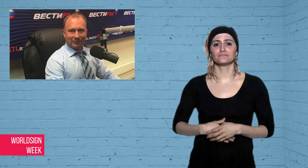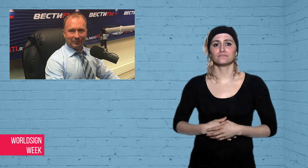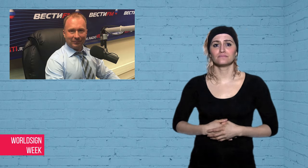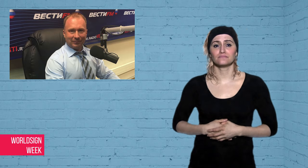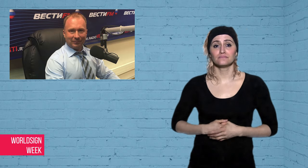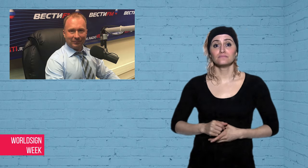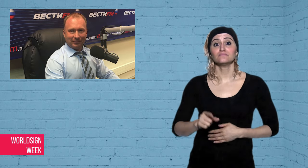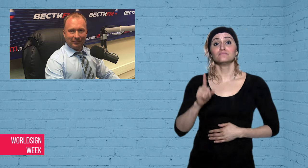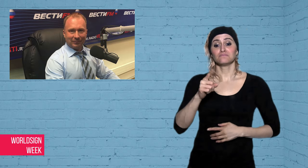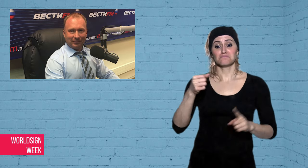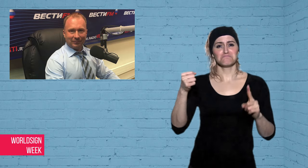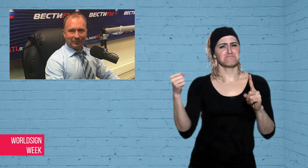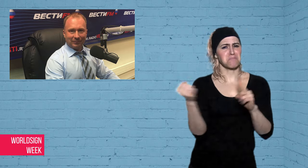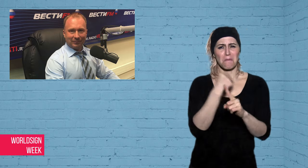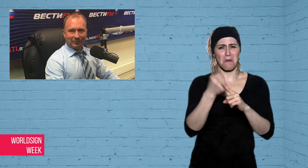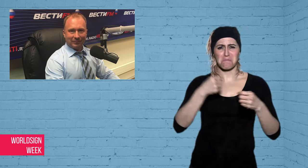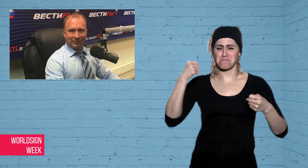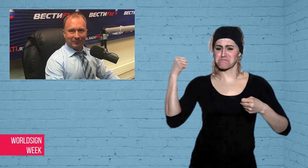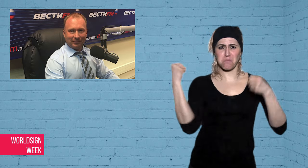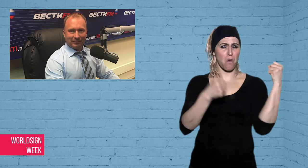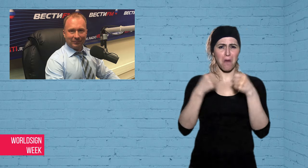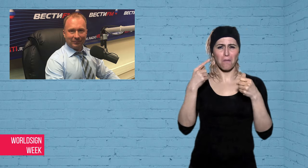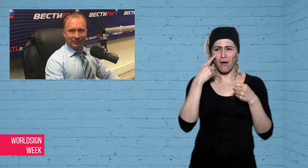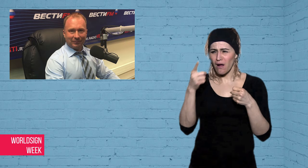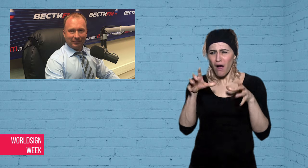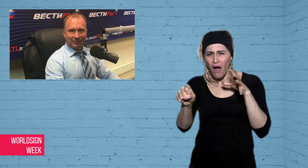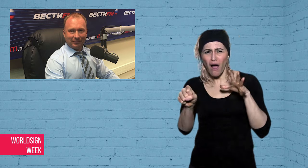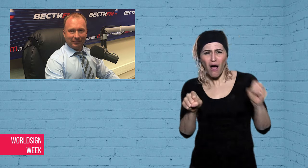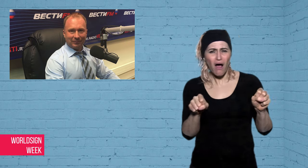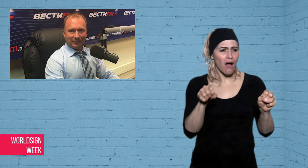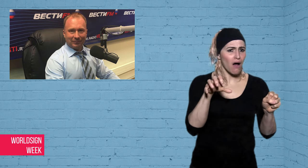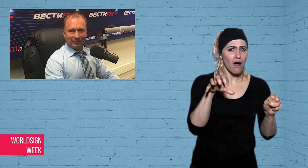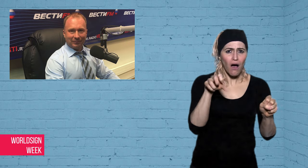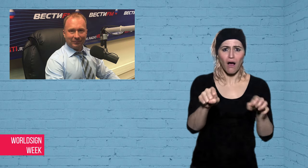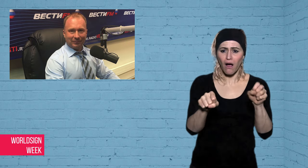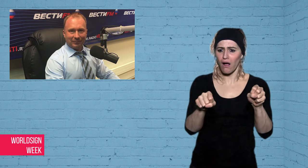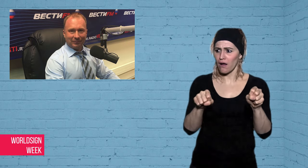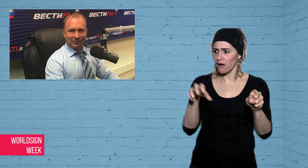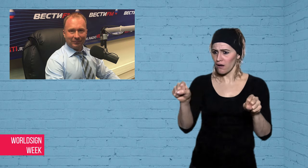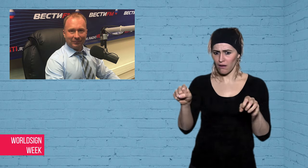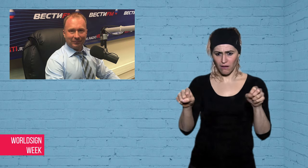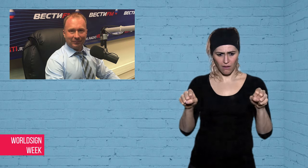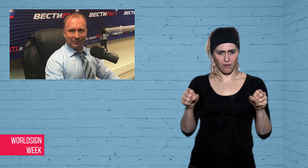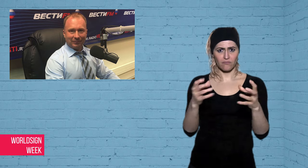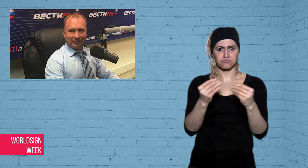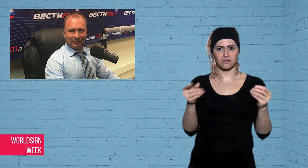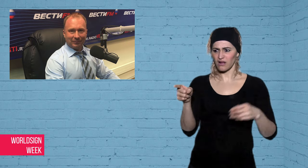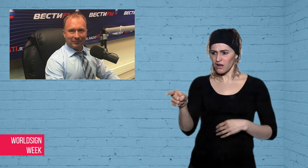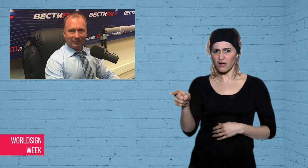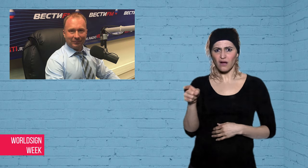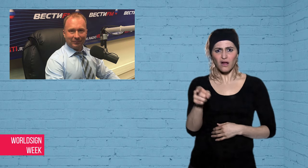specifically by Russians got so bad,